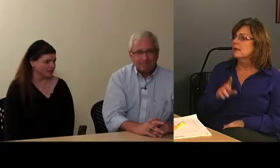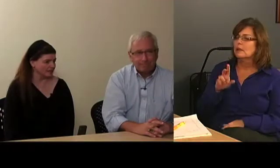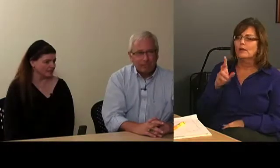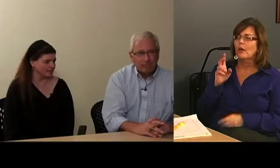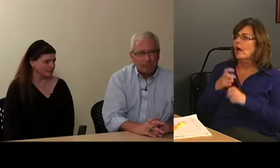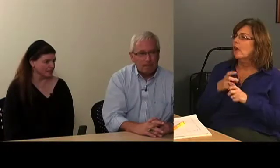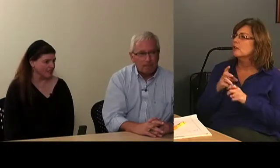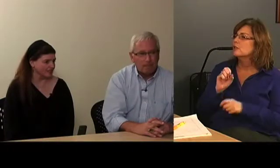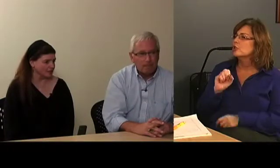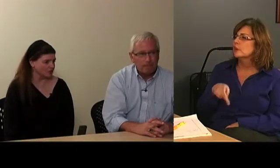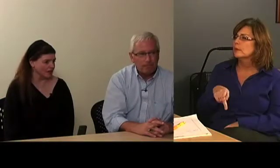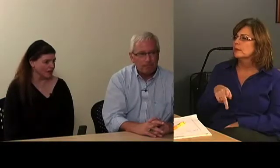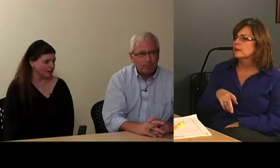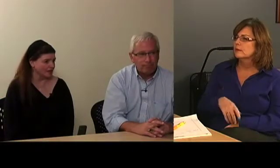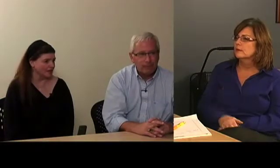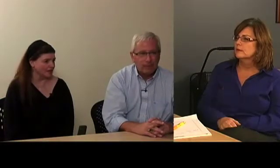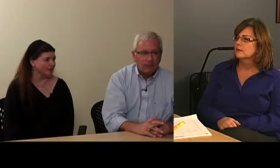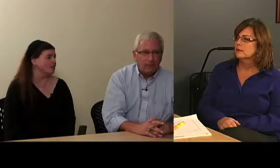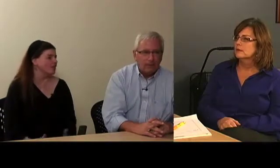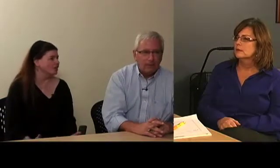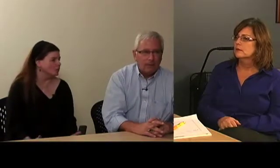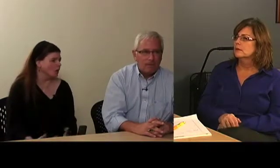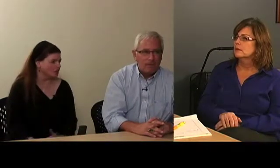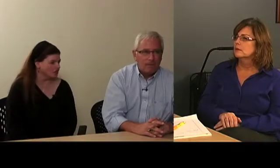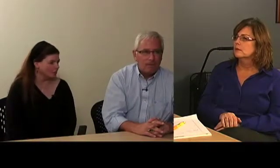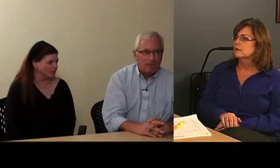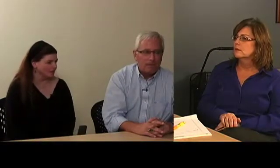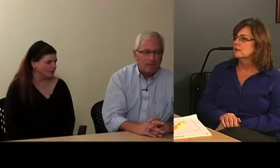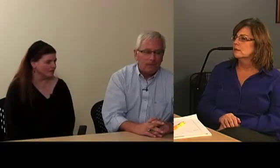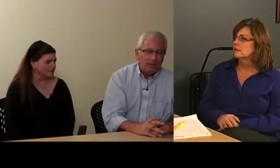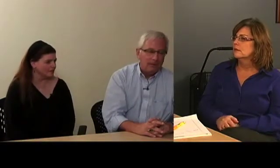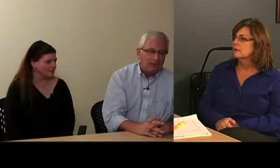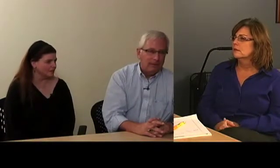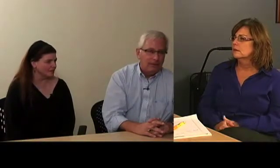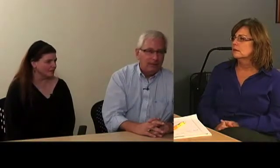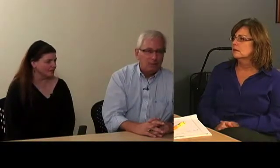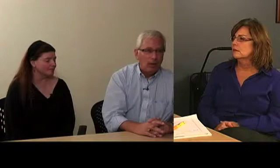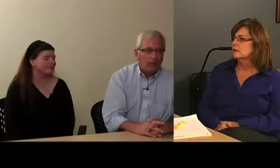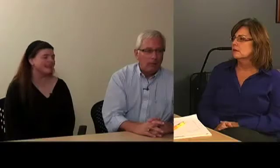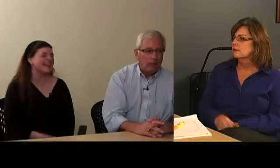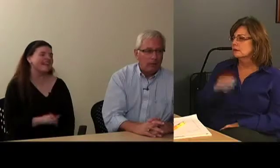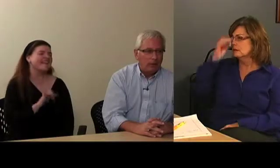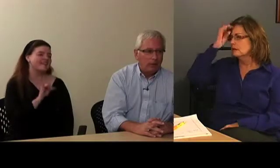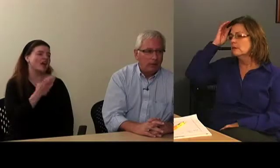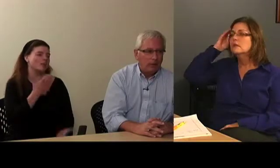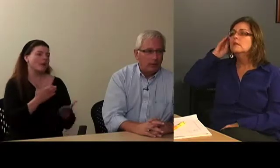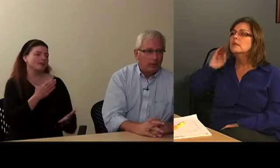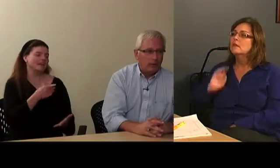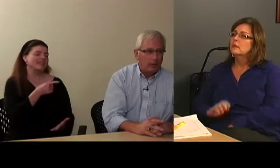That the costs are too high? It's an undue hardship, I think. Neil: Yea, that's probably where they're going to go,